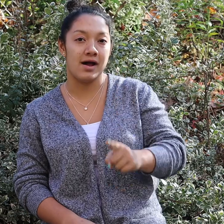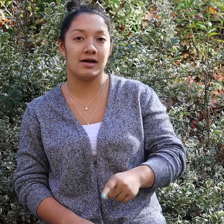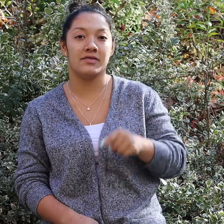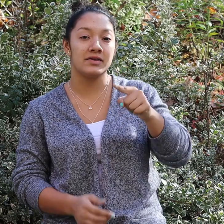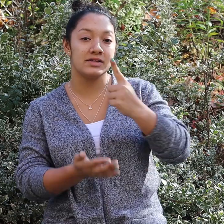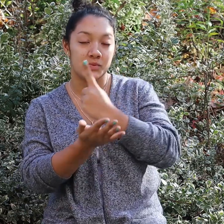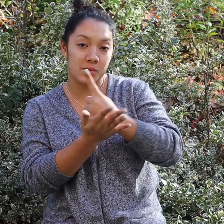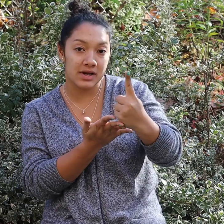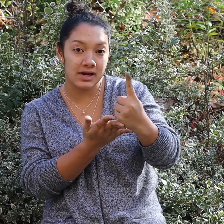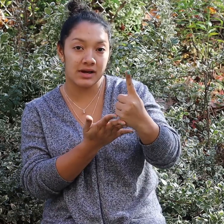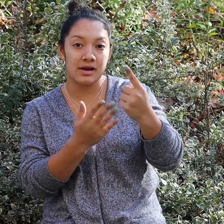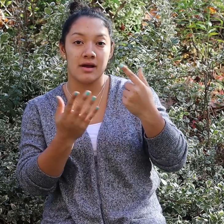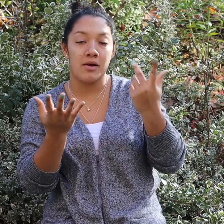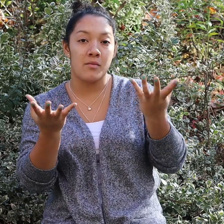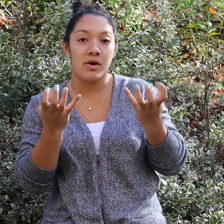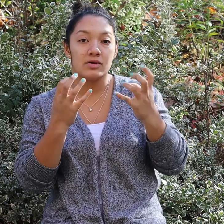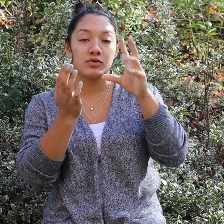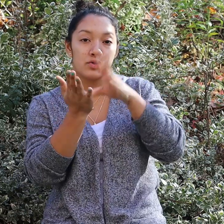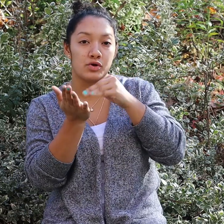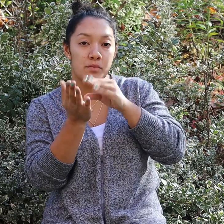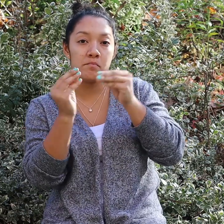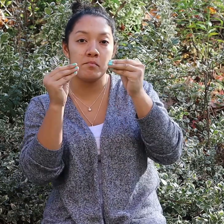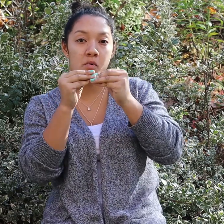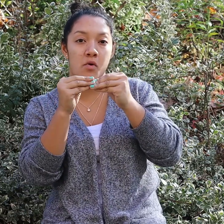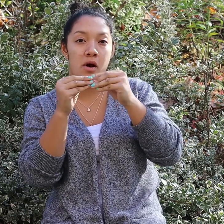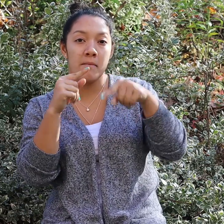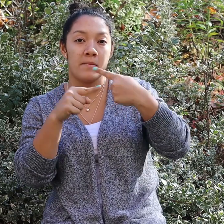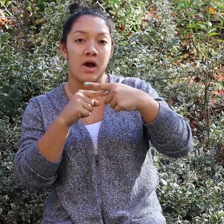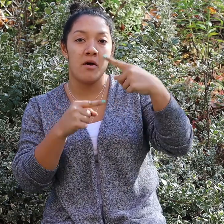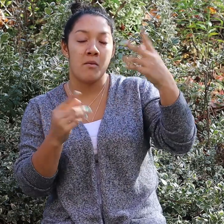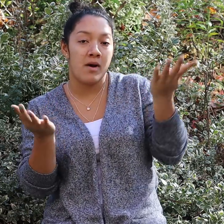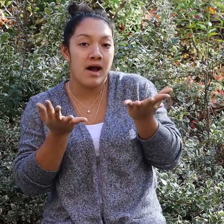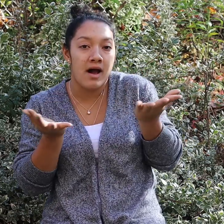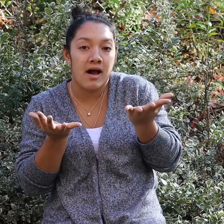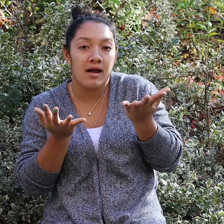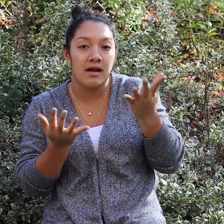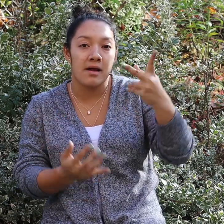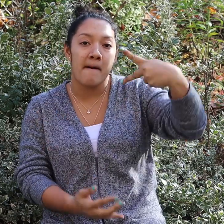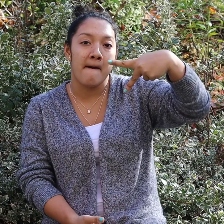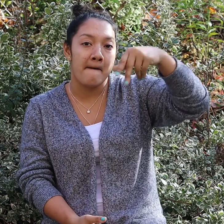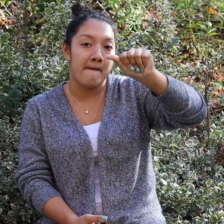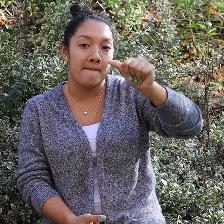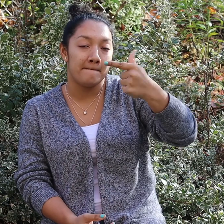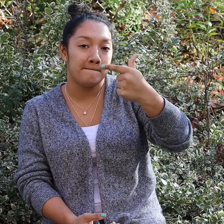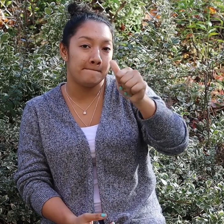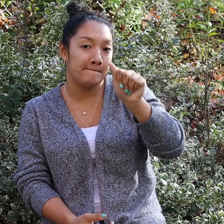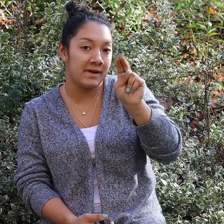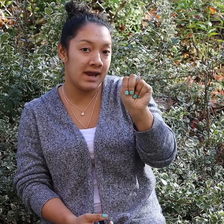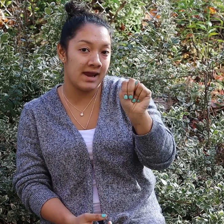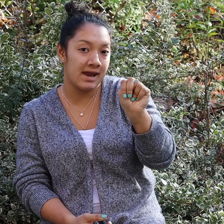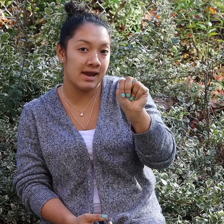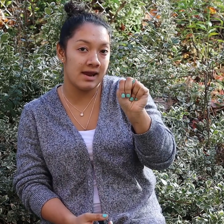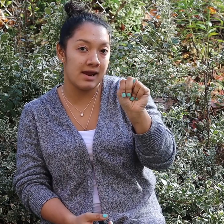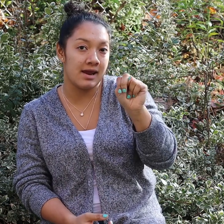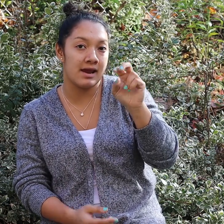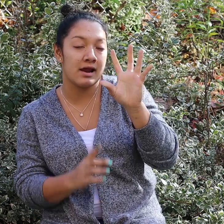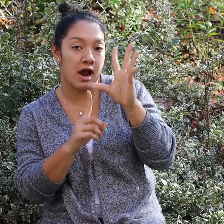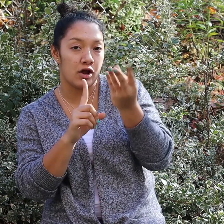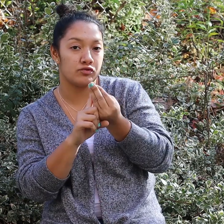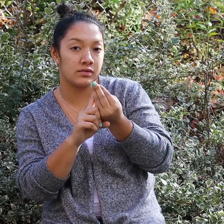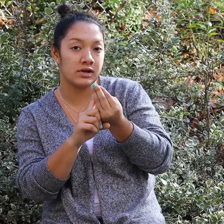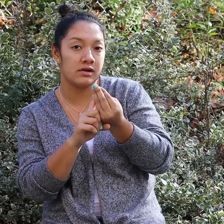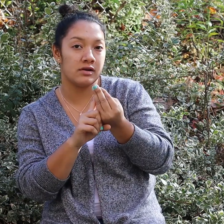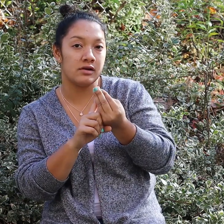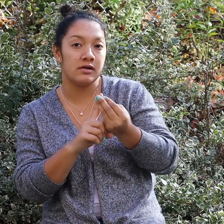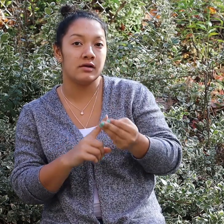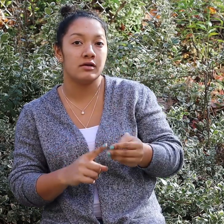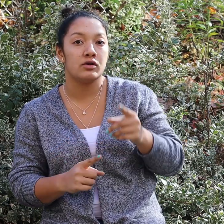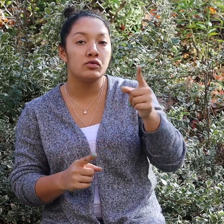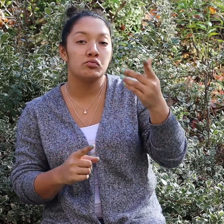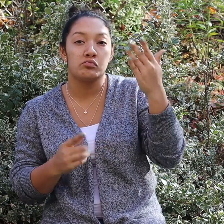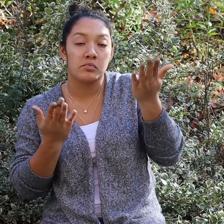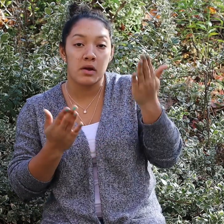This week, I wanted to learn more about Pagan Culture.